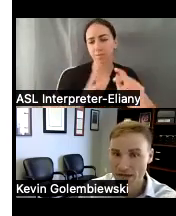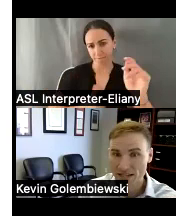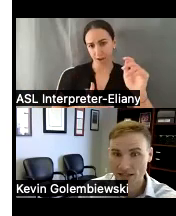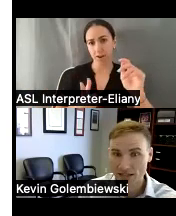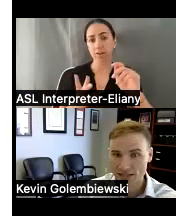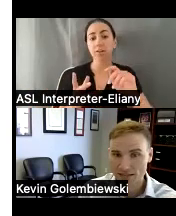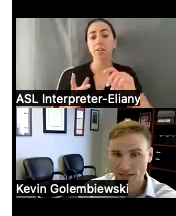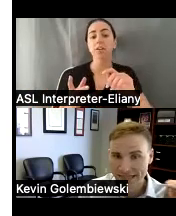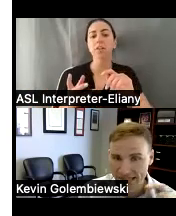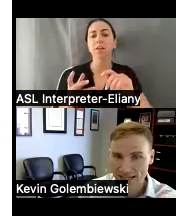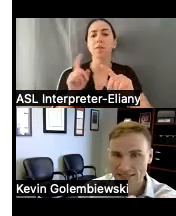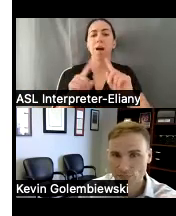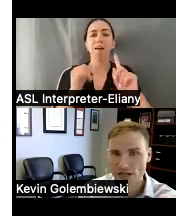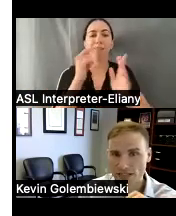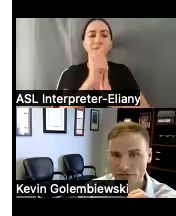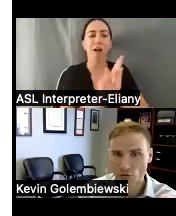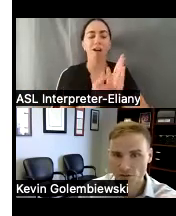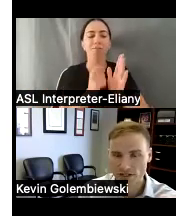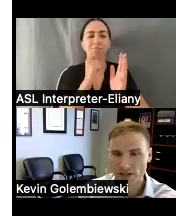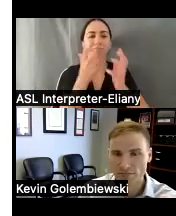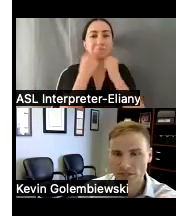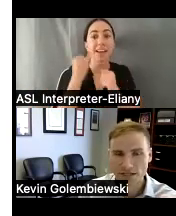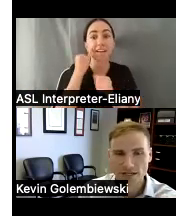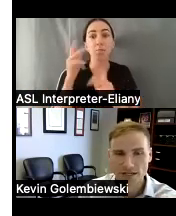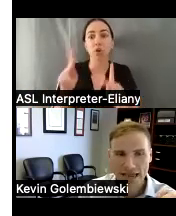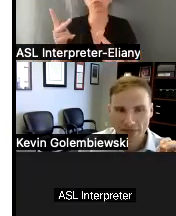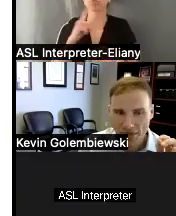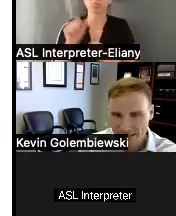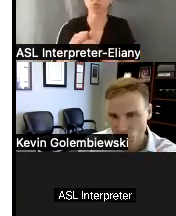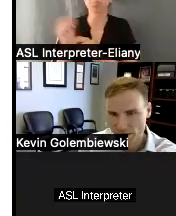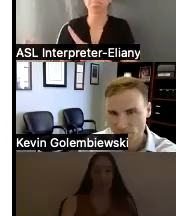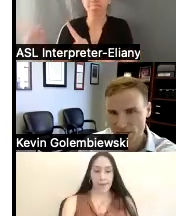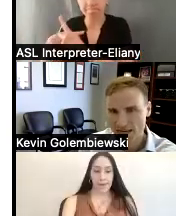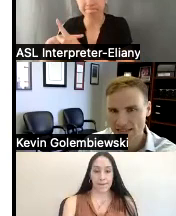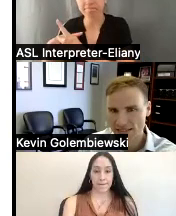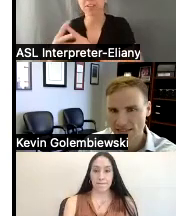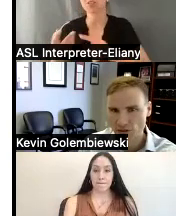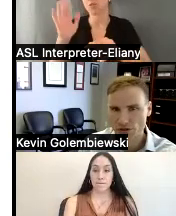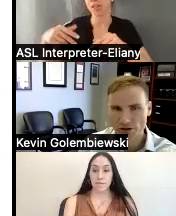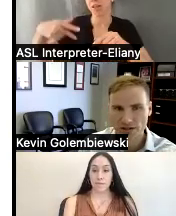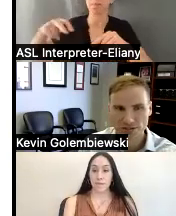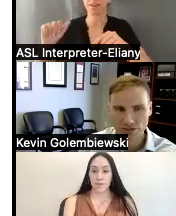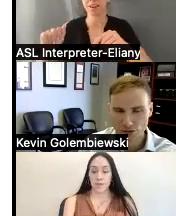meaningless unless someone is enforcing them and that's what the p a system was created to